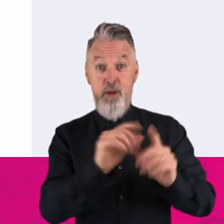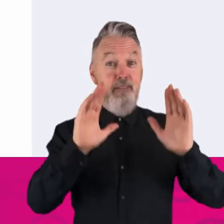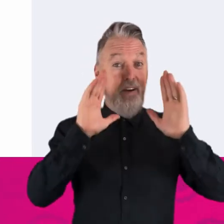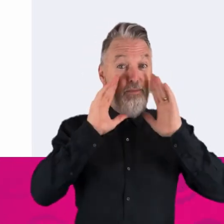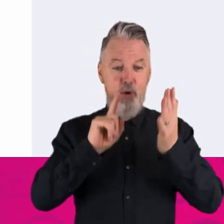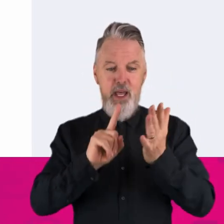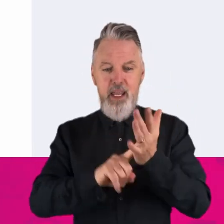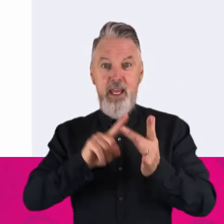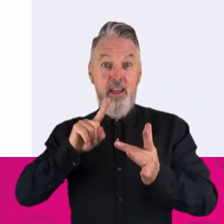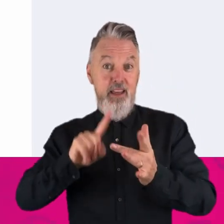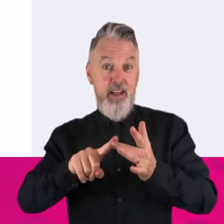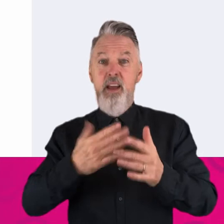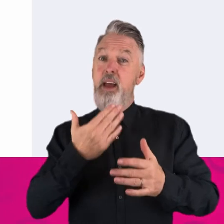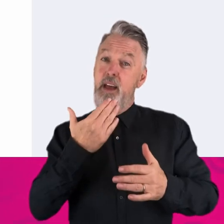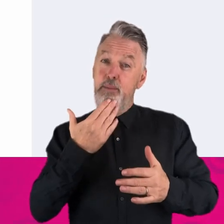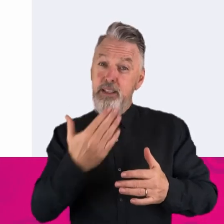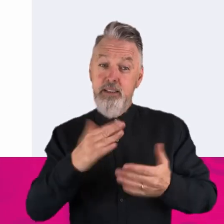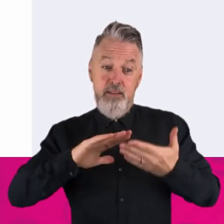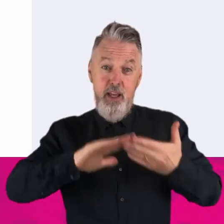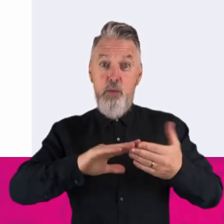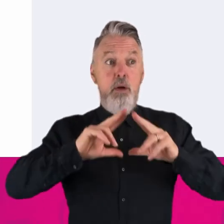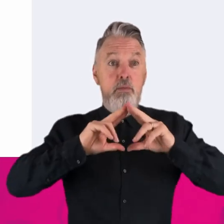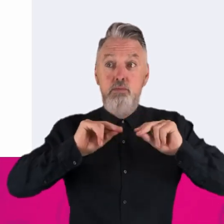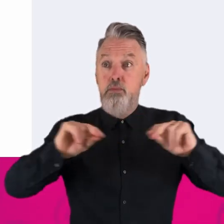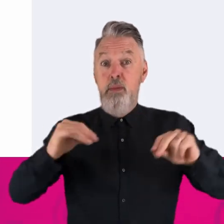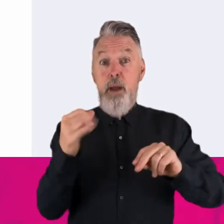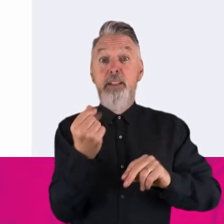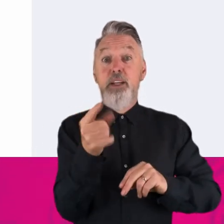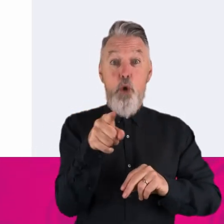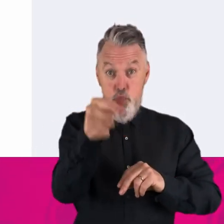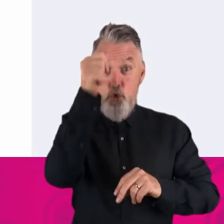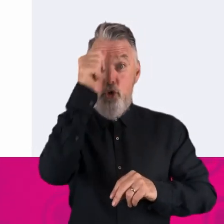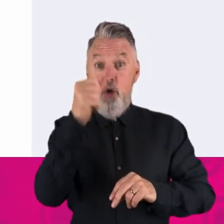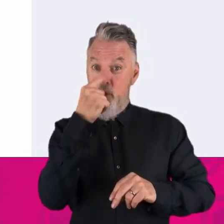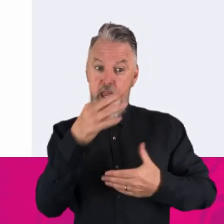Help spread the word because it’s likely that someone in your circle could benefit from using Speech Frog.